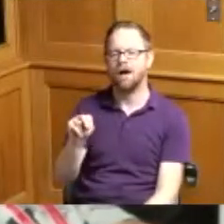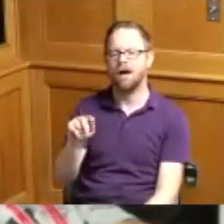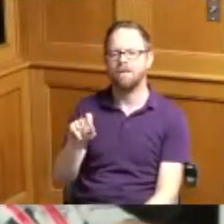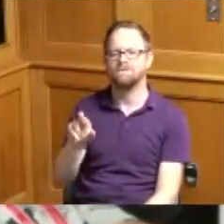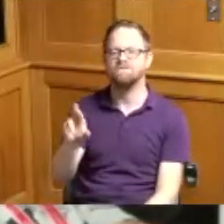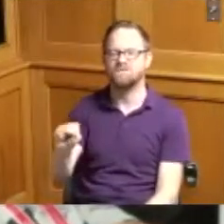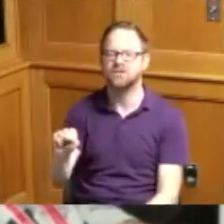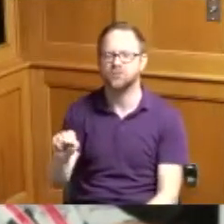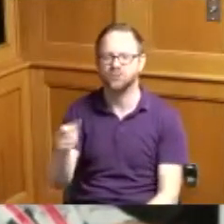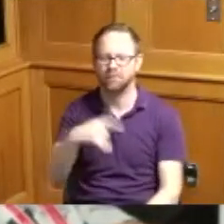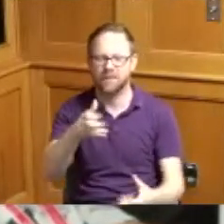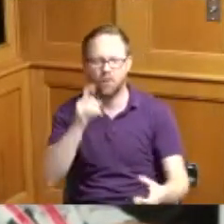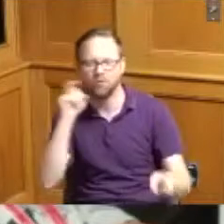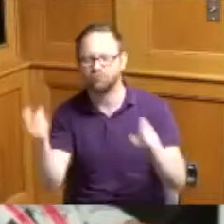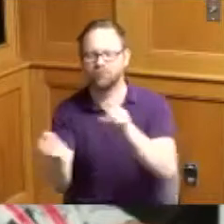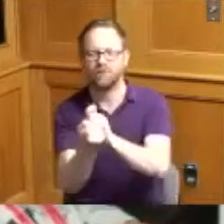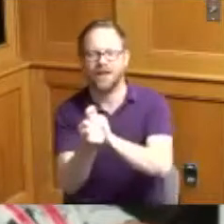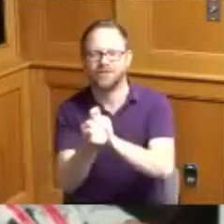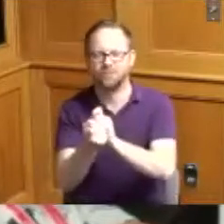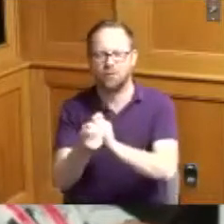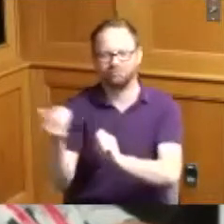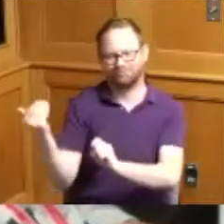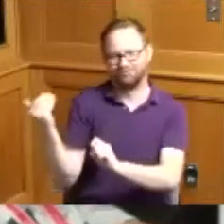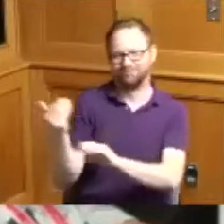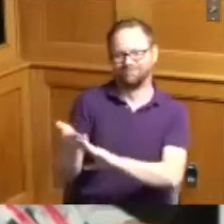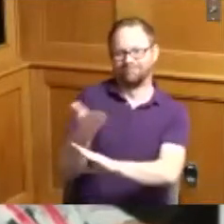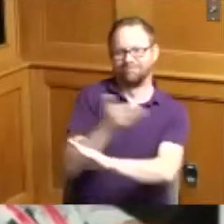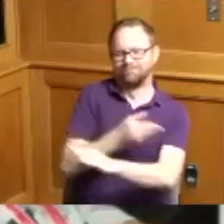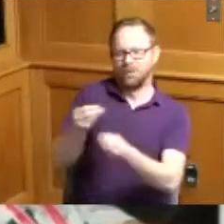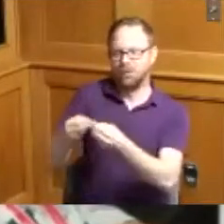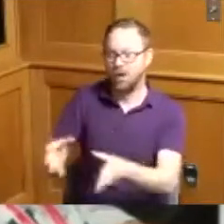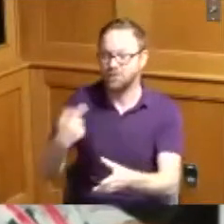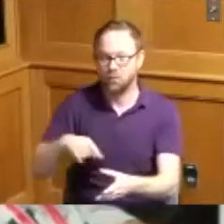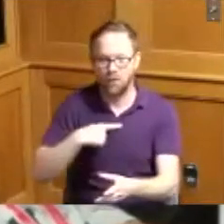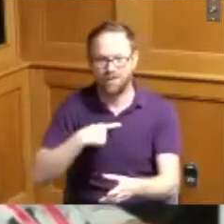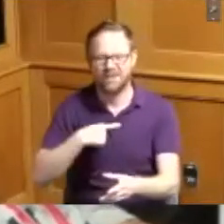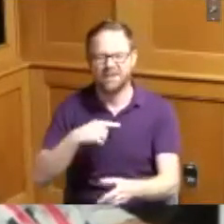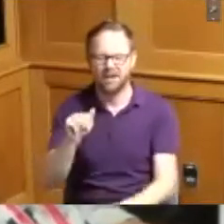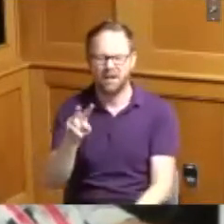because they wanted to avenge that loss so we are the Avengers Dylan is our captain Tanner's